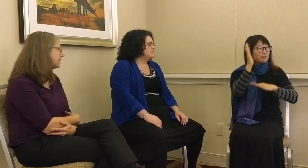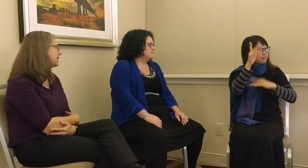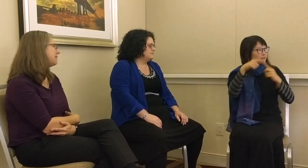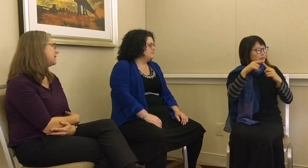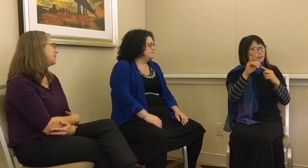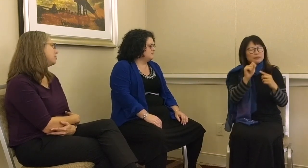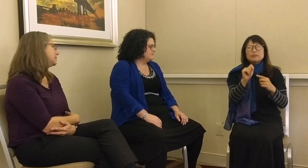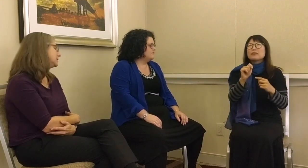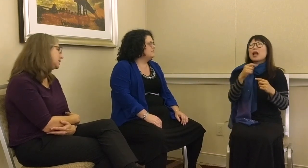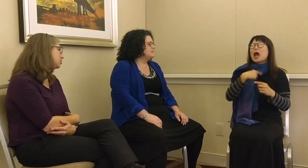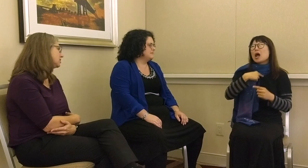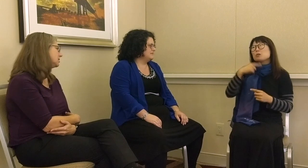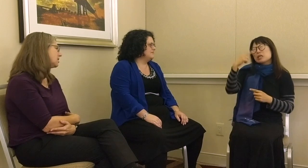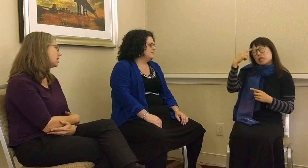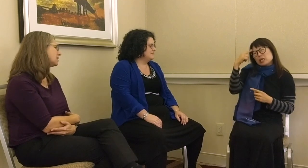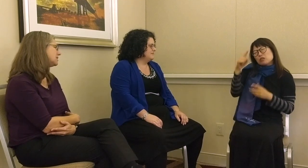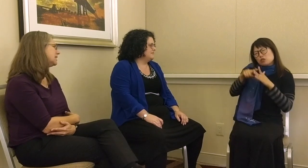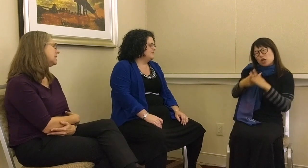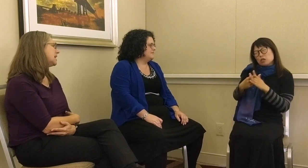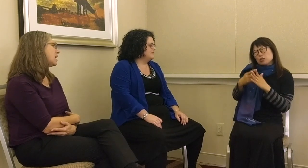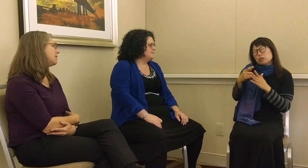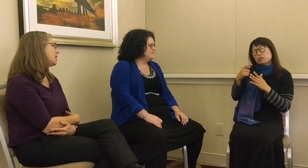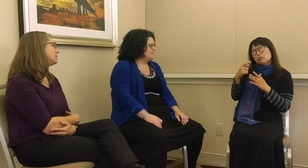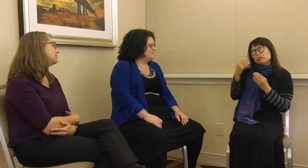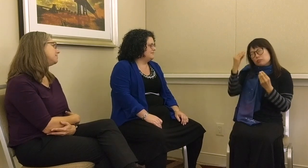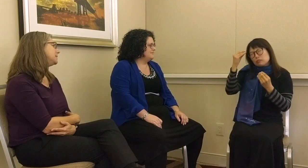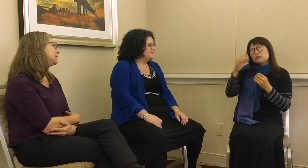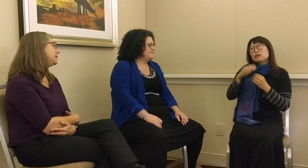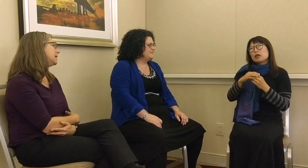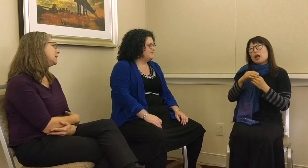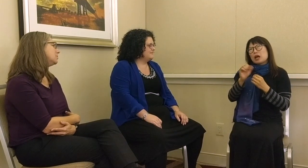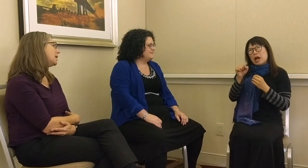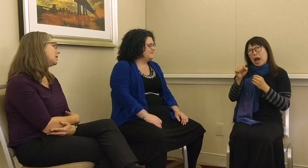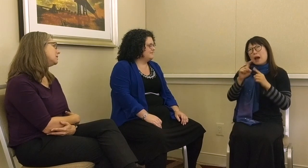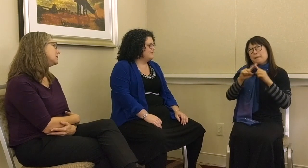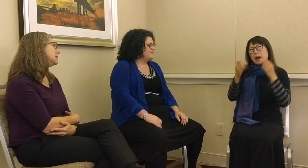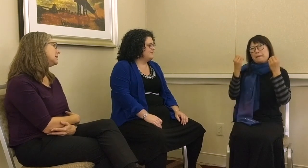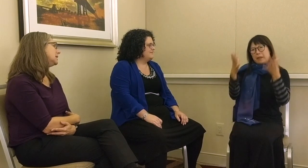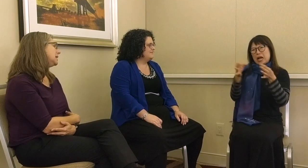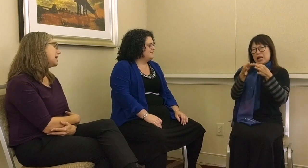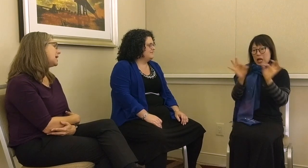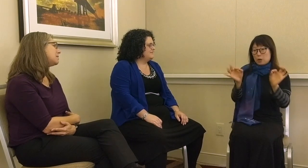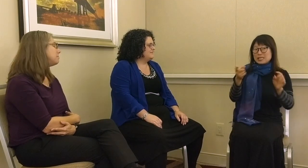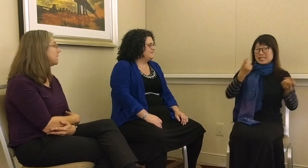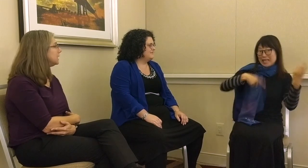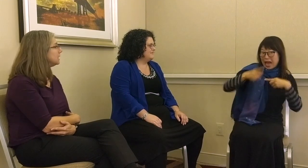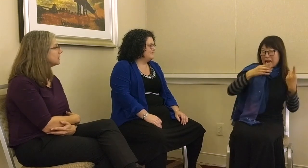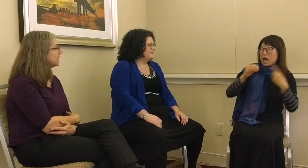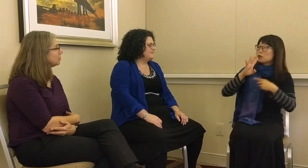and then give presentations and talks, I thought in the beginning, “Well, yeah, many languages